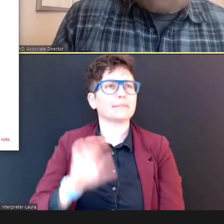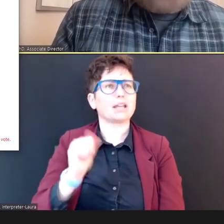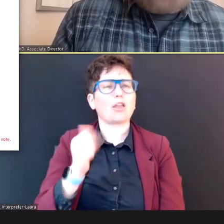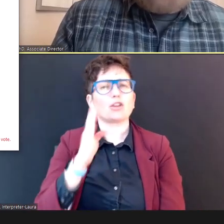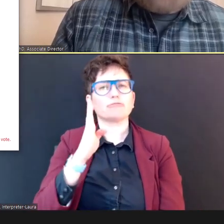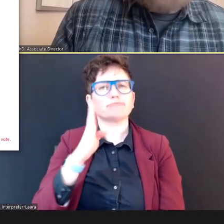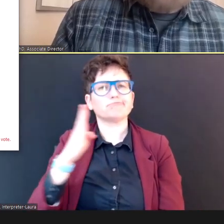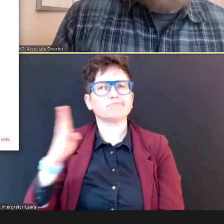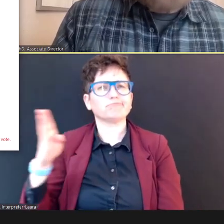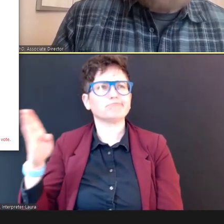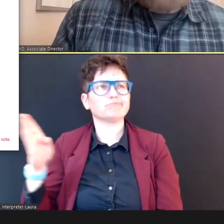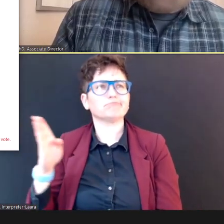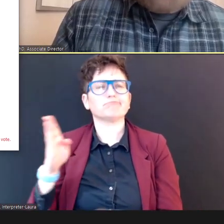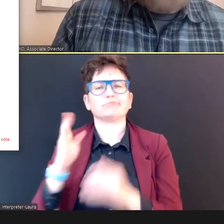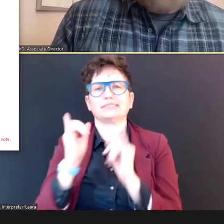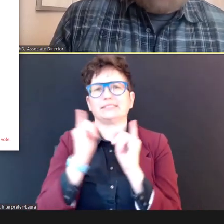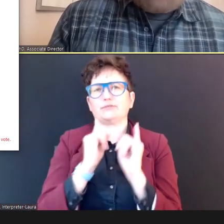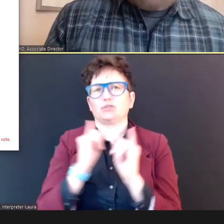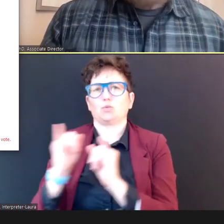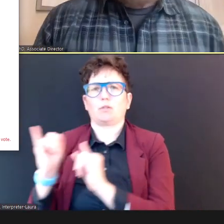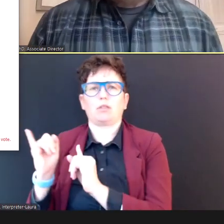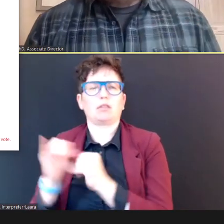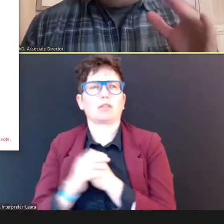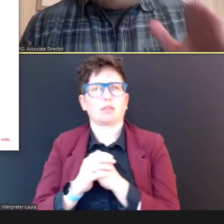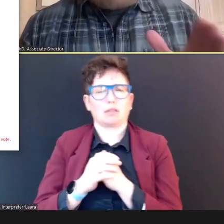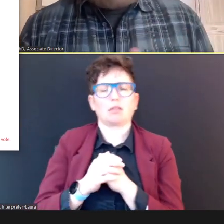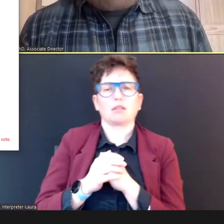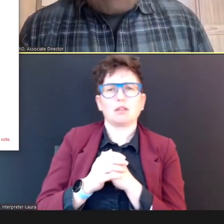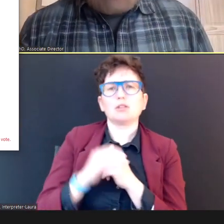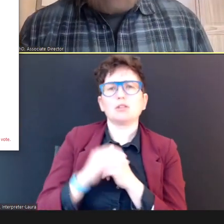So, find your device, (An electronic tone), and...